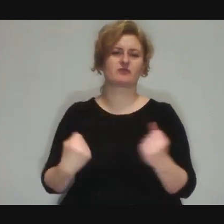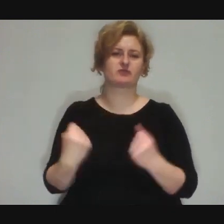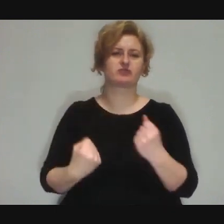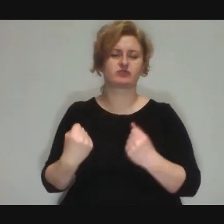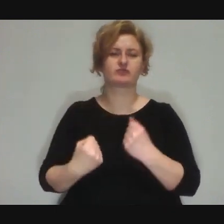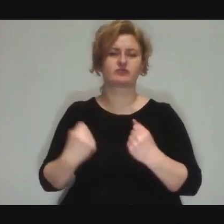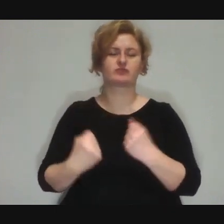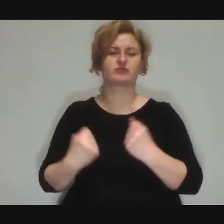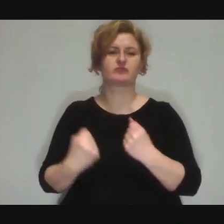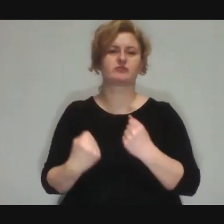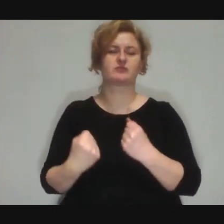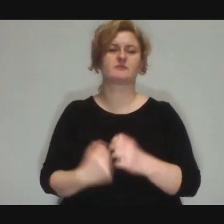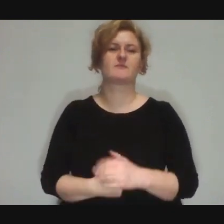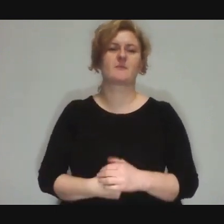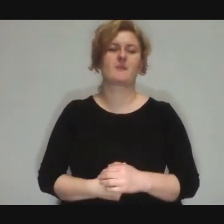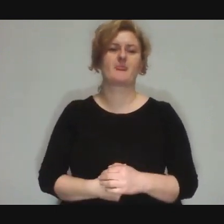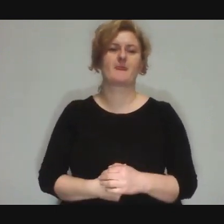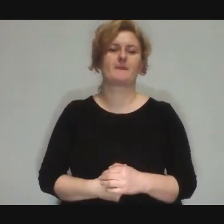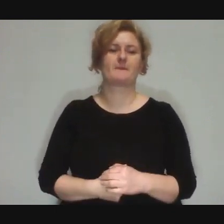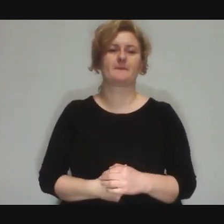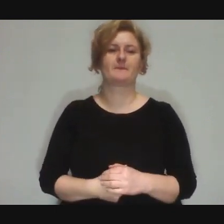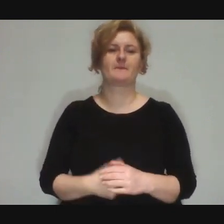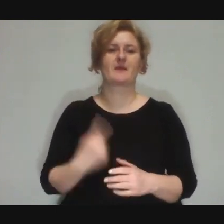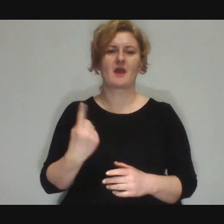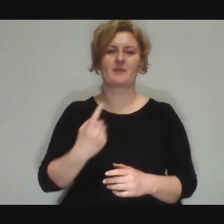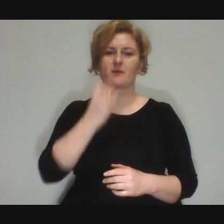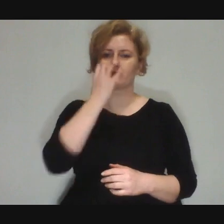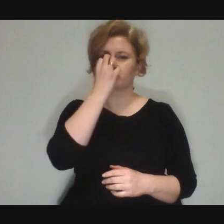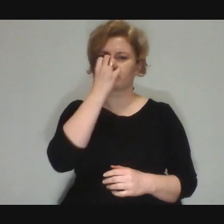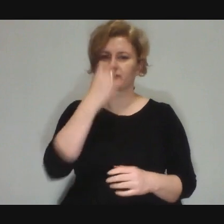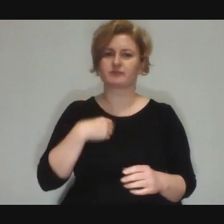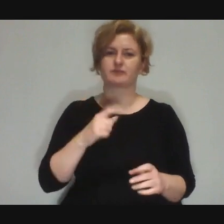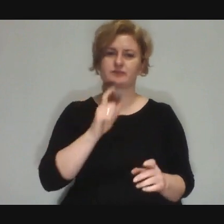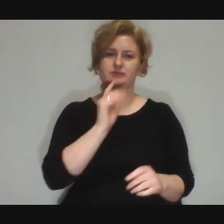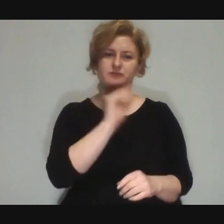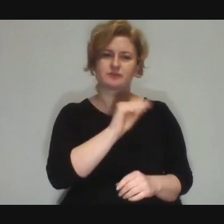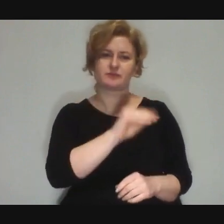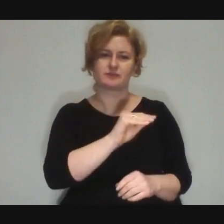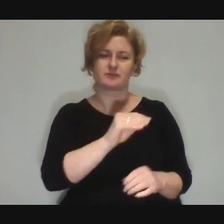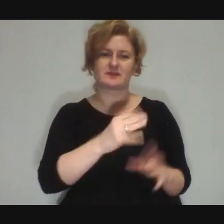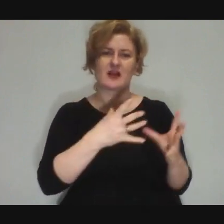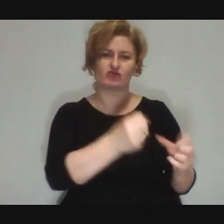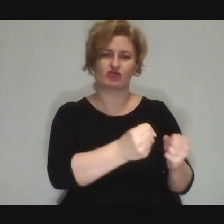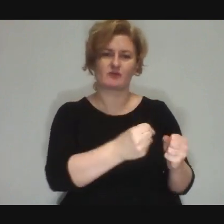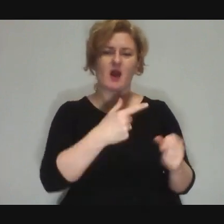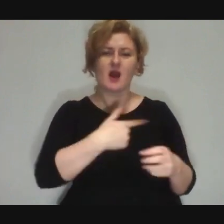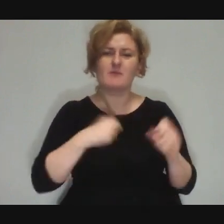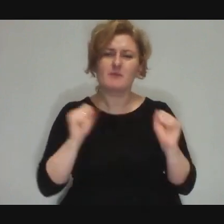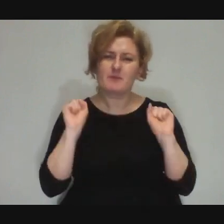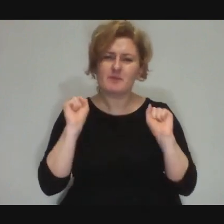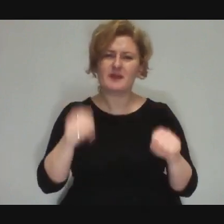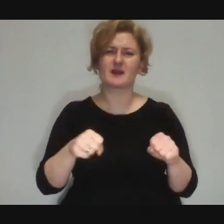and one clown accosted him in the street, stopped him, he was in a hurry somewhere...